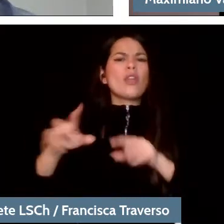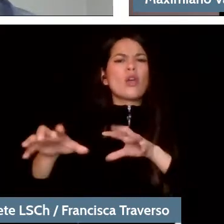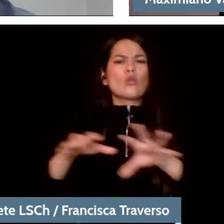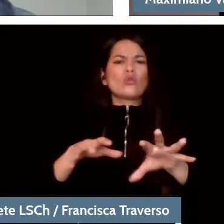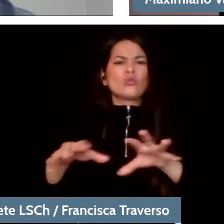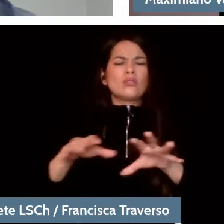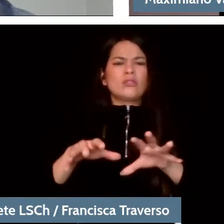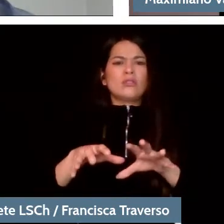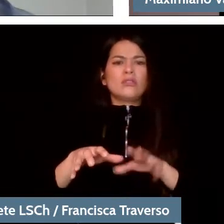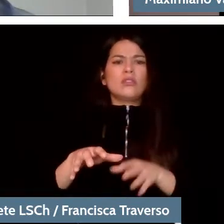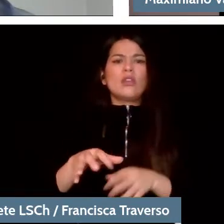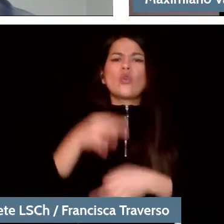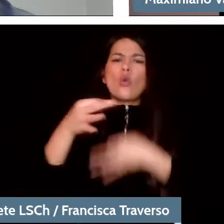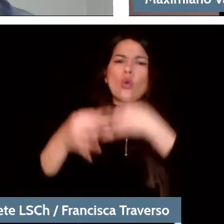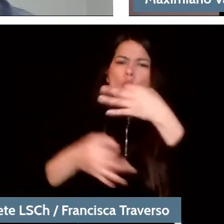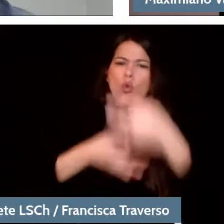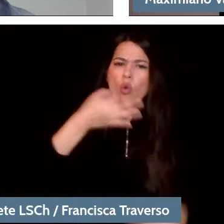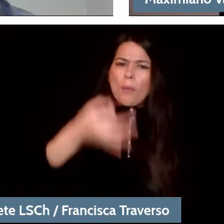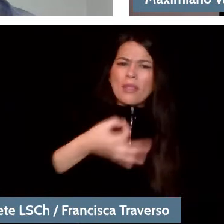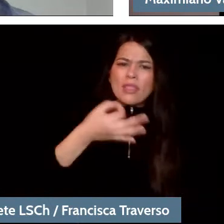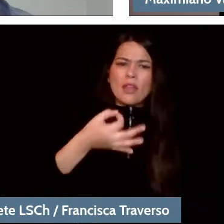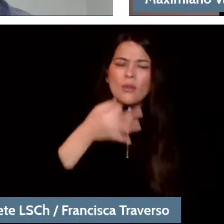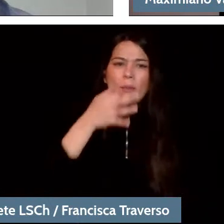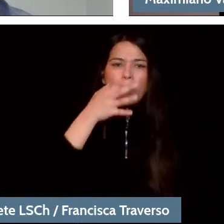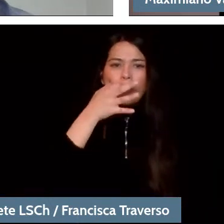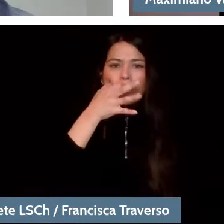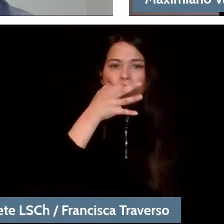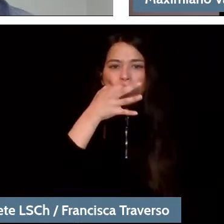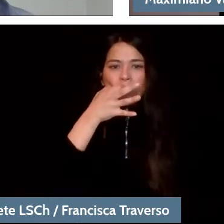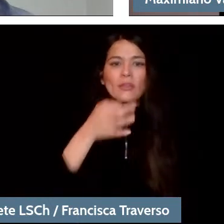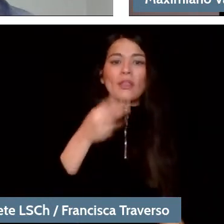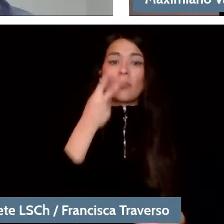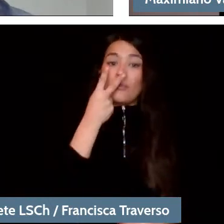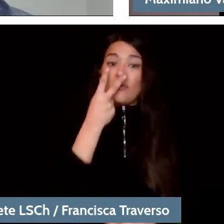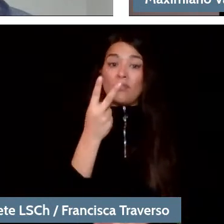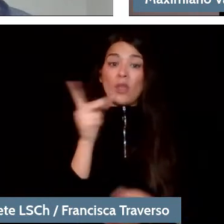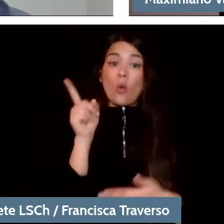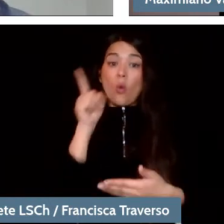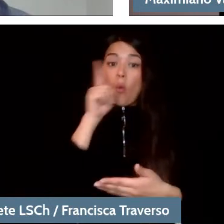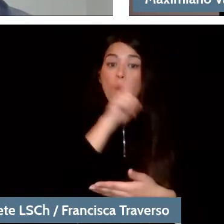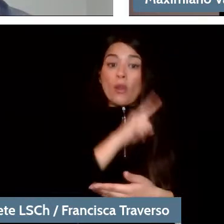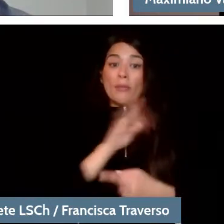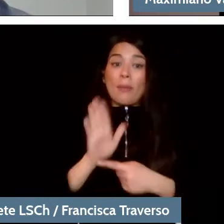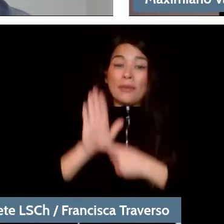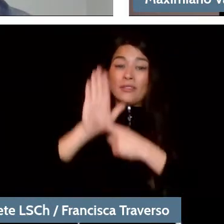And I mention this because I was reviewing the last presentation they did with the orchestra,